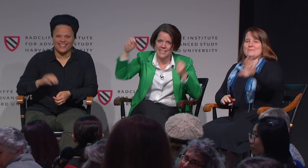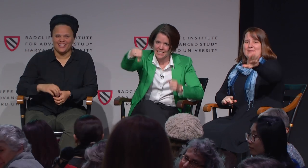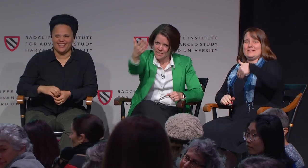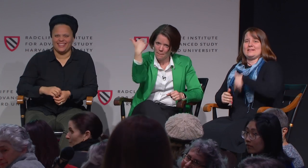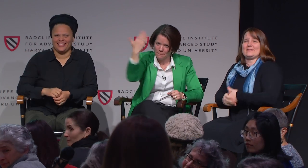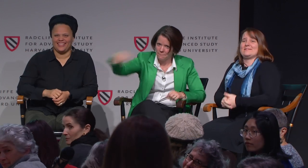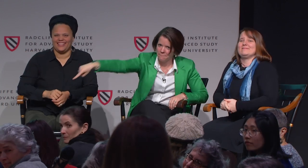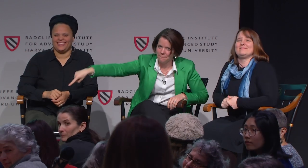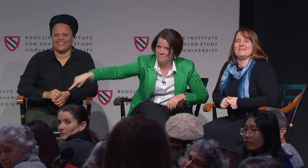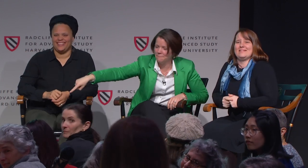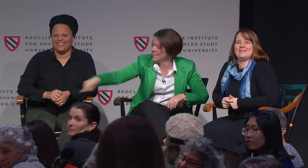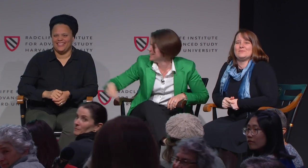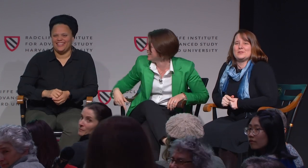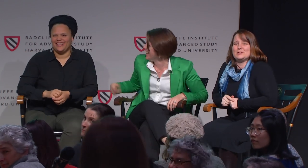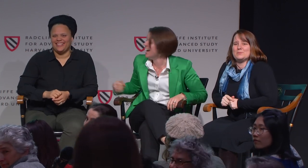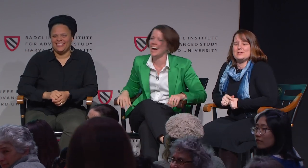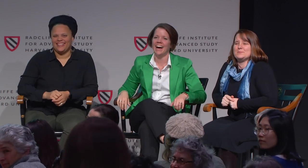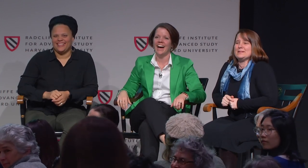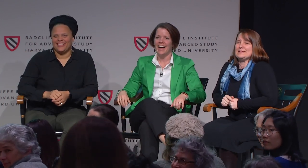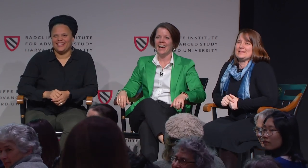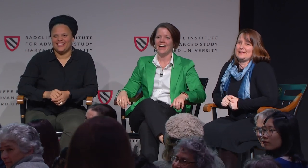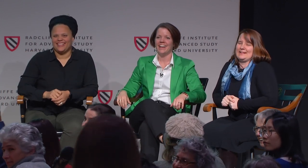We need voice interpretation please.